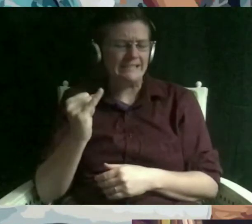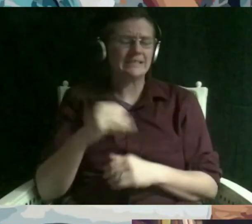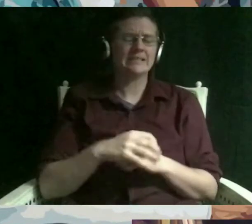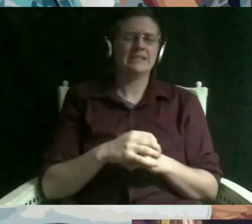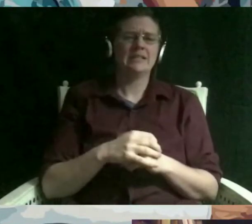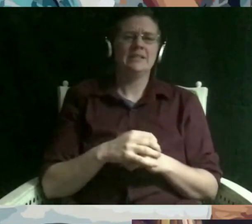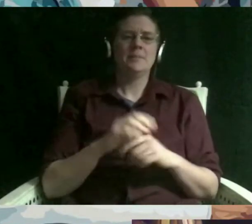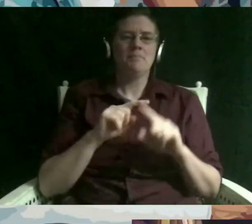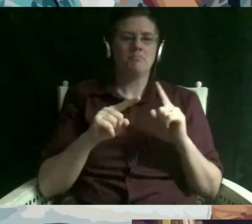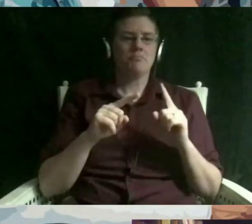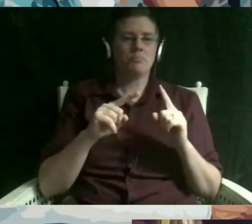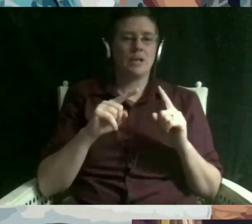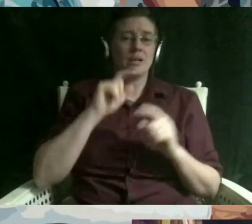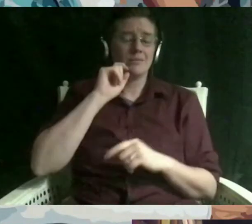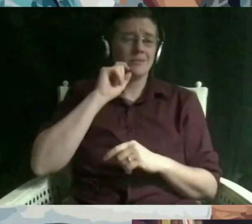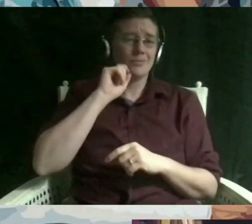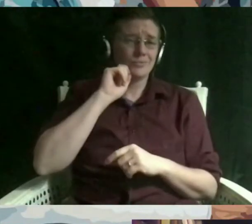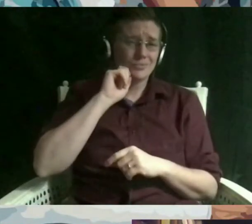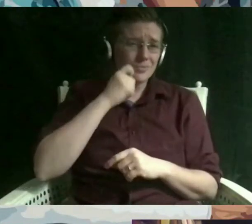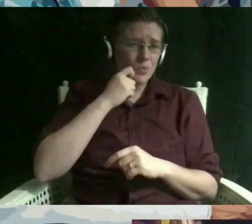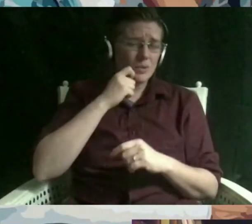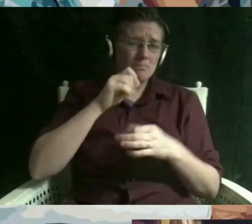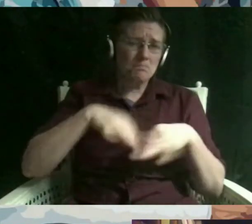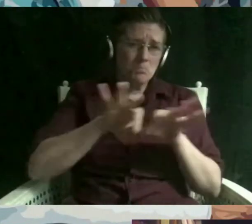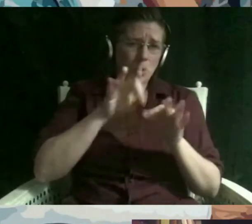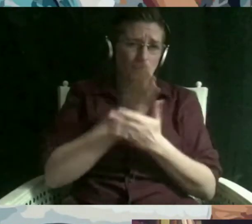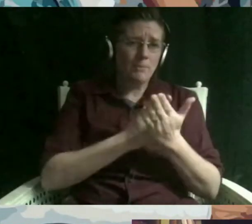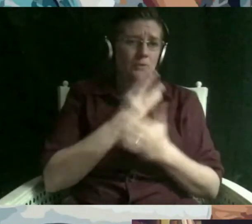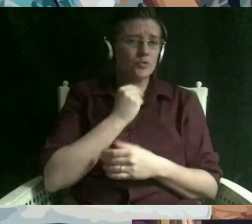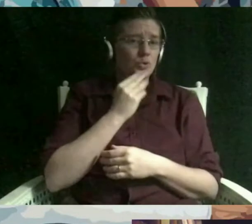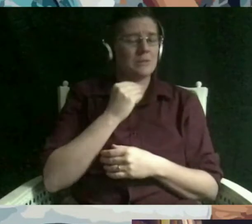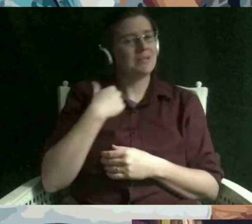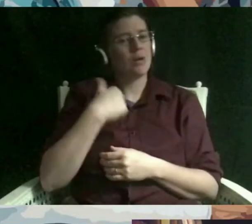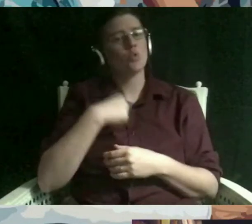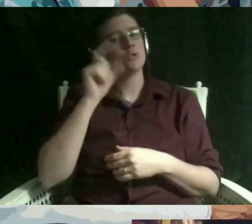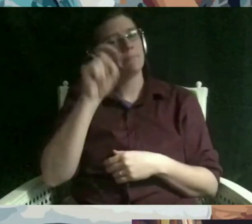we're allowed to question and wrestle with our stories in a way that's thoughtful i don't ever